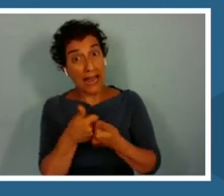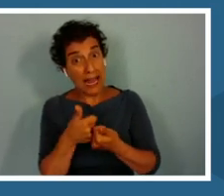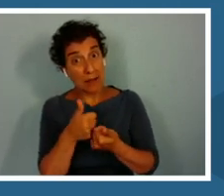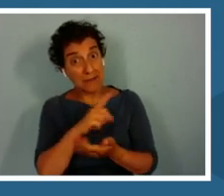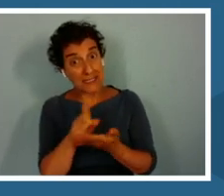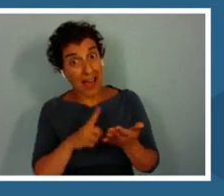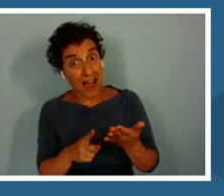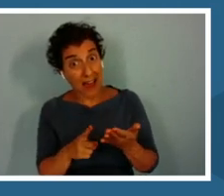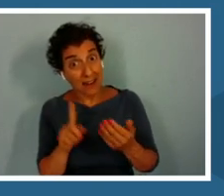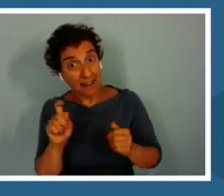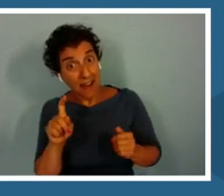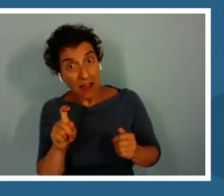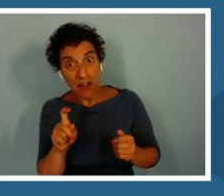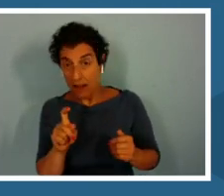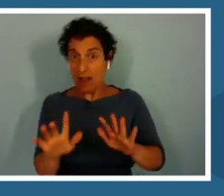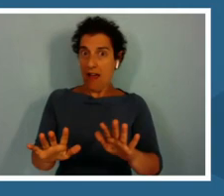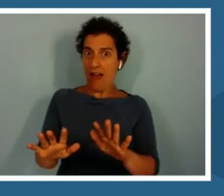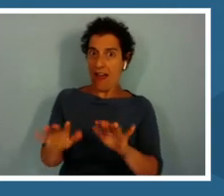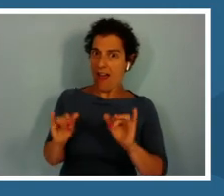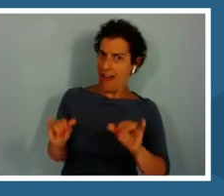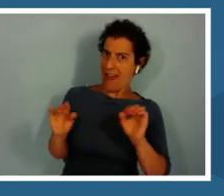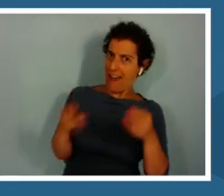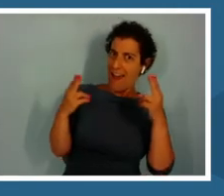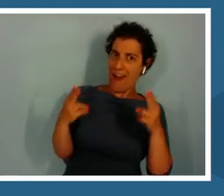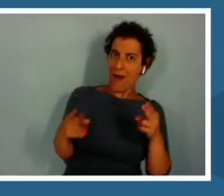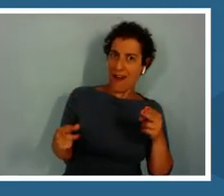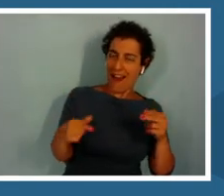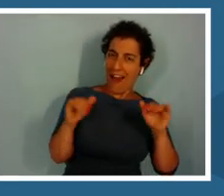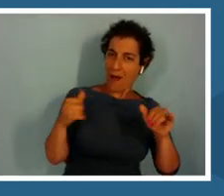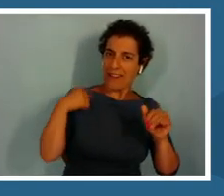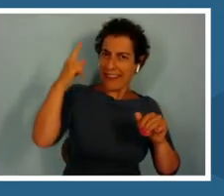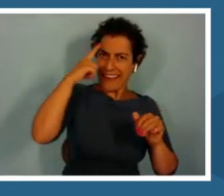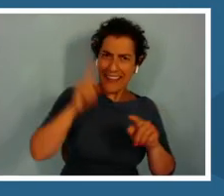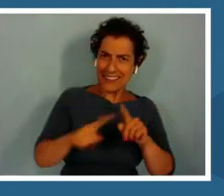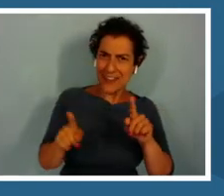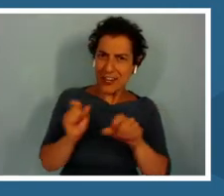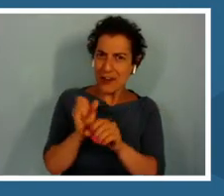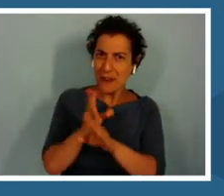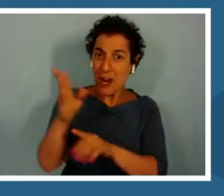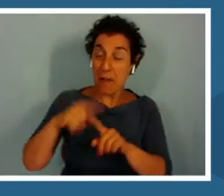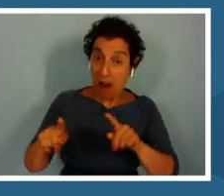That took me on a loop, Laura. Not video game design.